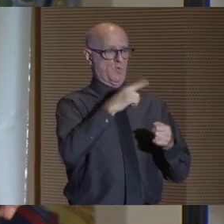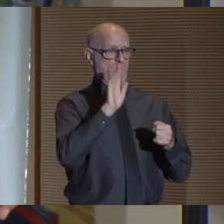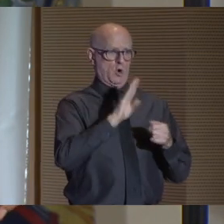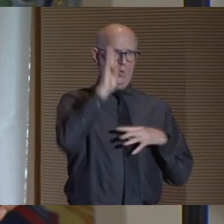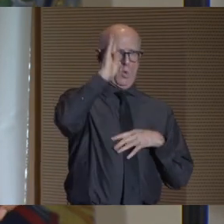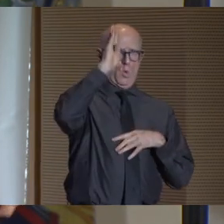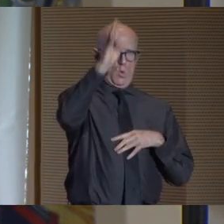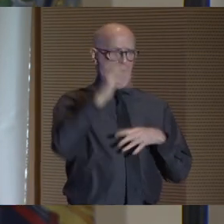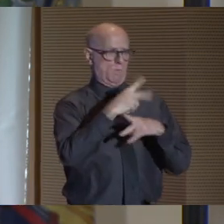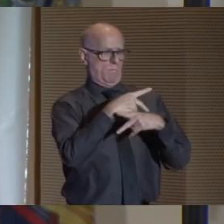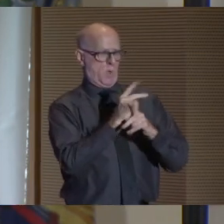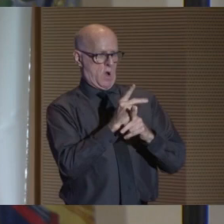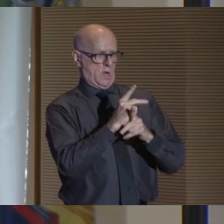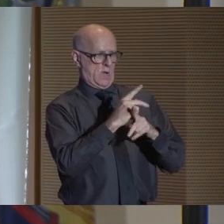Wheel-Eating.